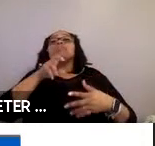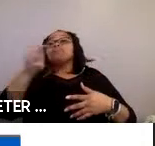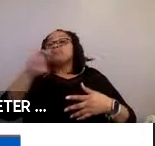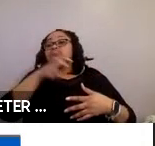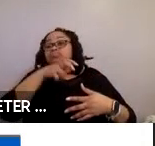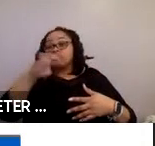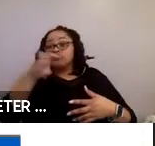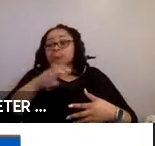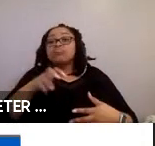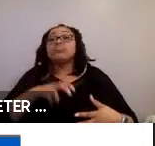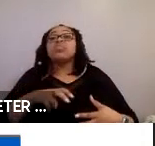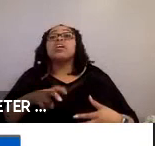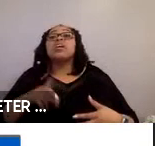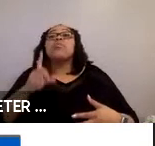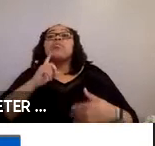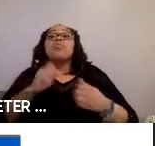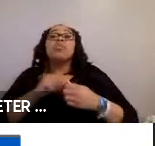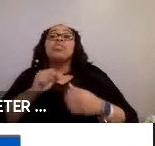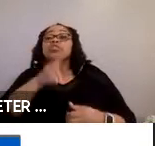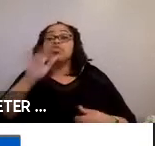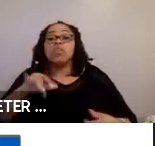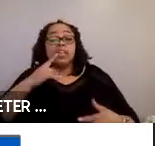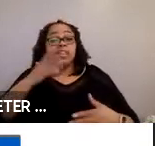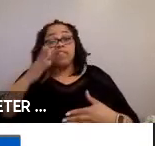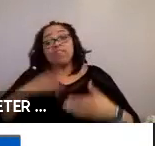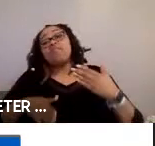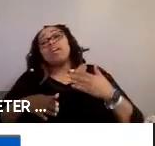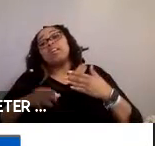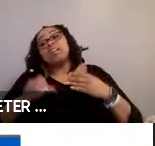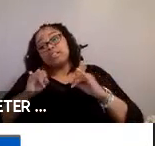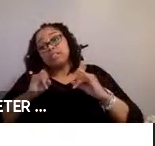accompanying surveys and then a final interview. Next.